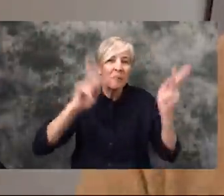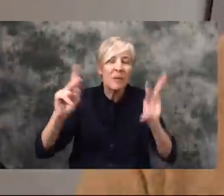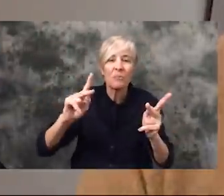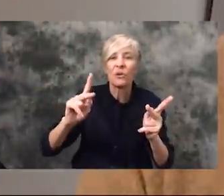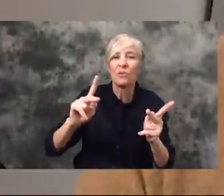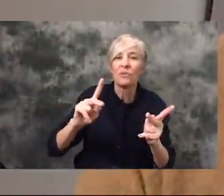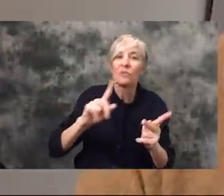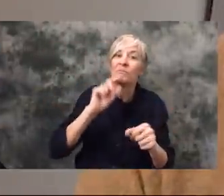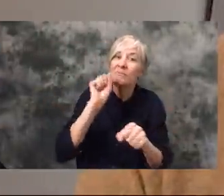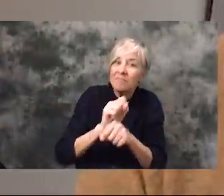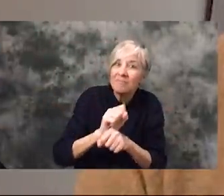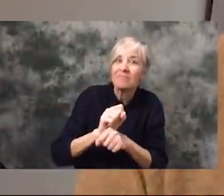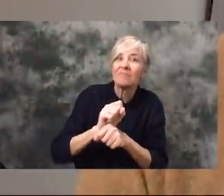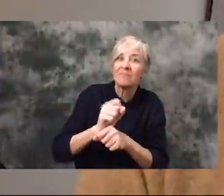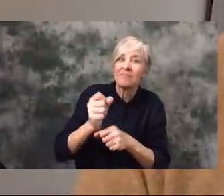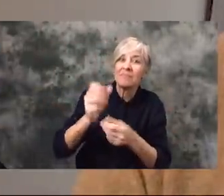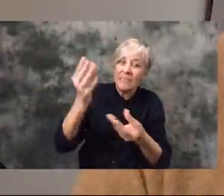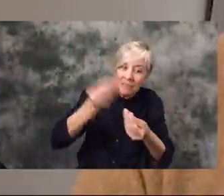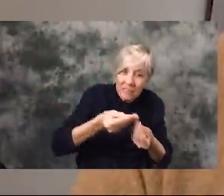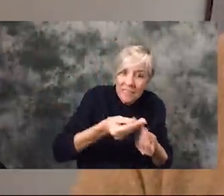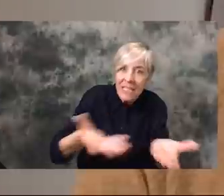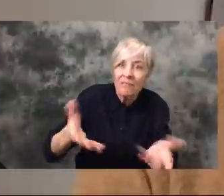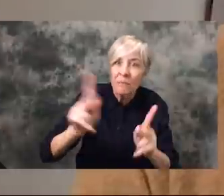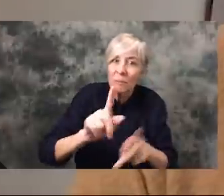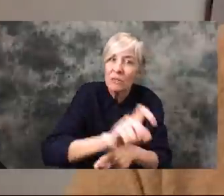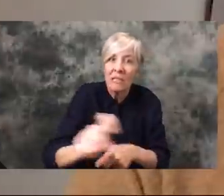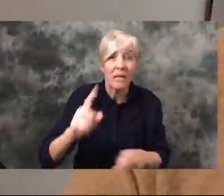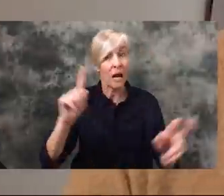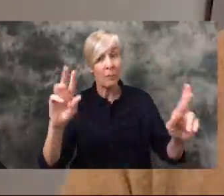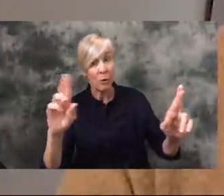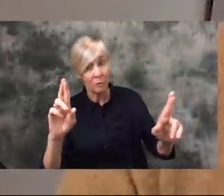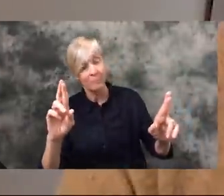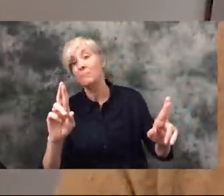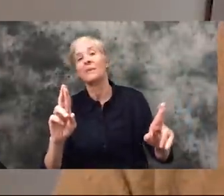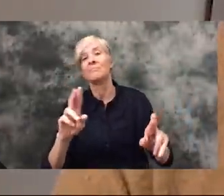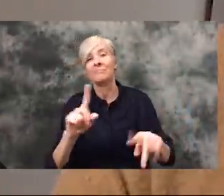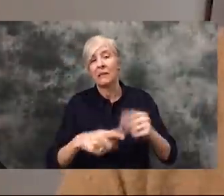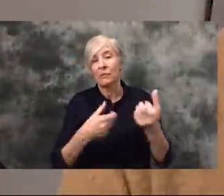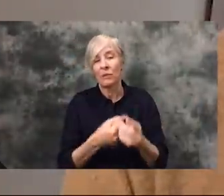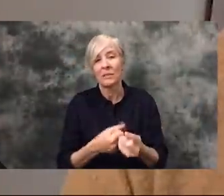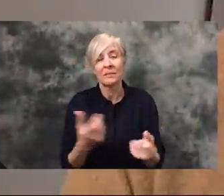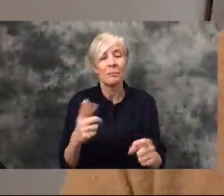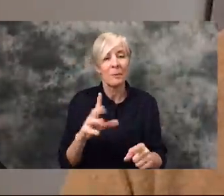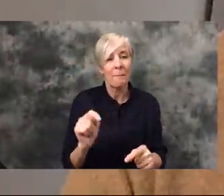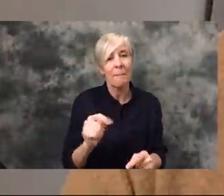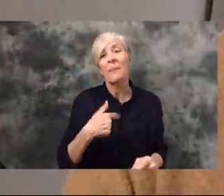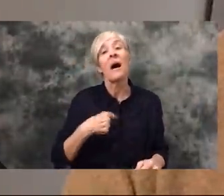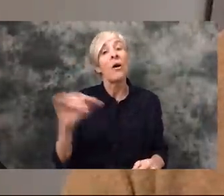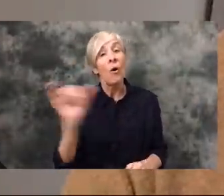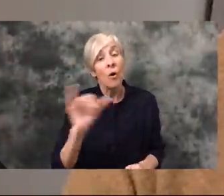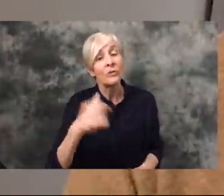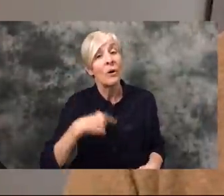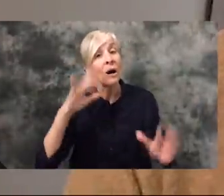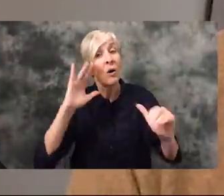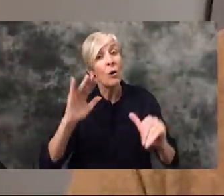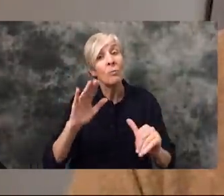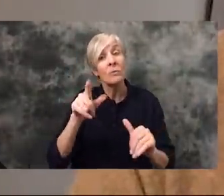people who really need it. And so, I'm hopeful that that's what's going on. I'm also hopeful that more people are understanding that the sooner they stay